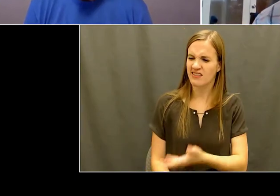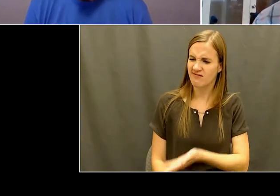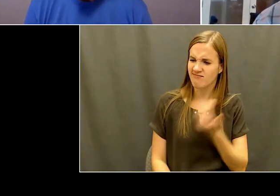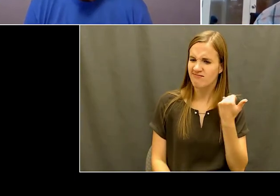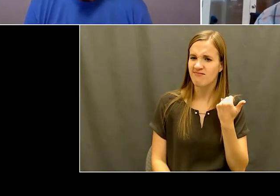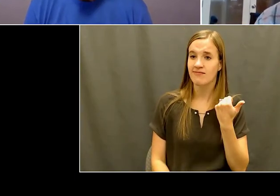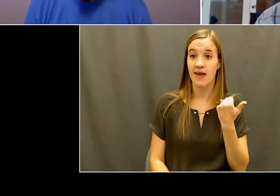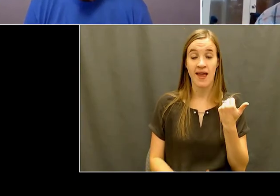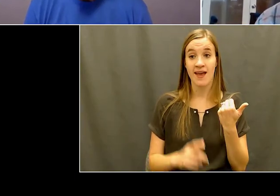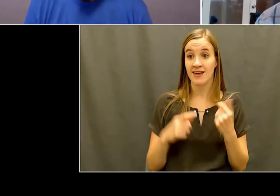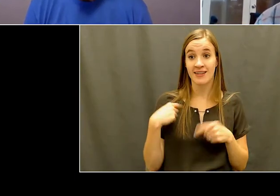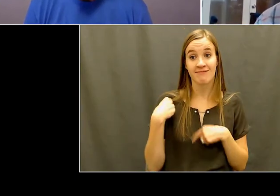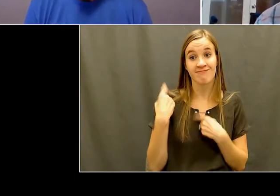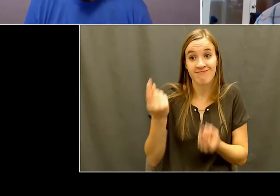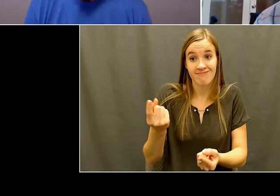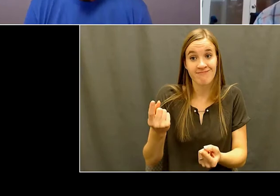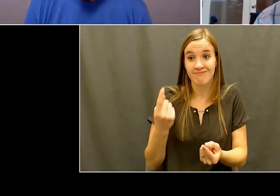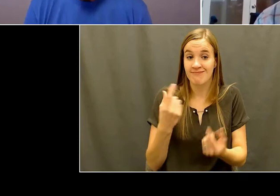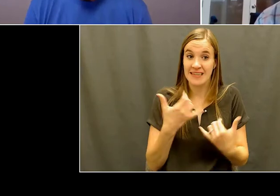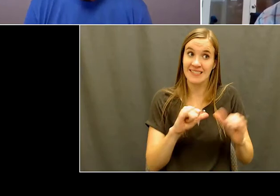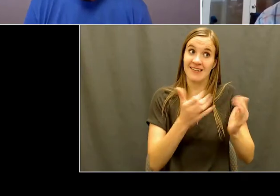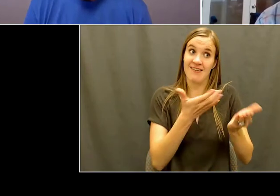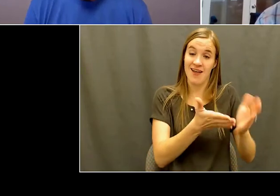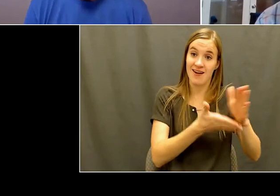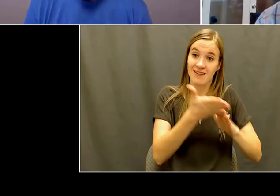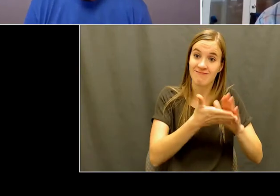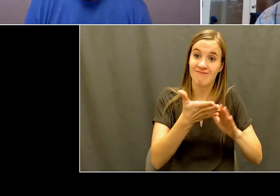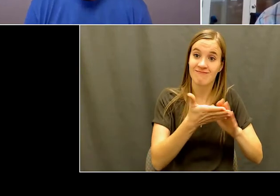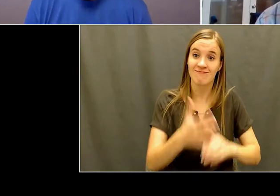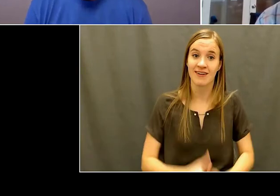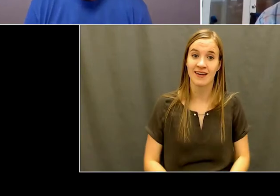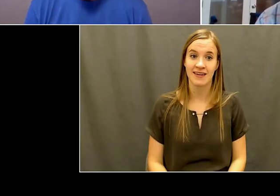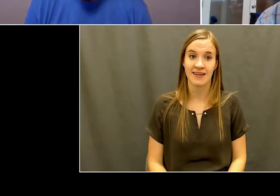you and me on this interview. But I, I'm gonna,I'm gonna,